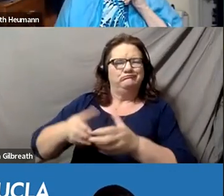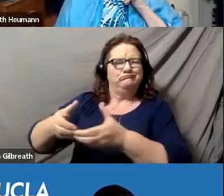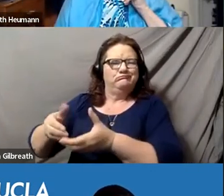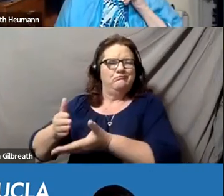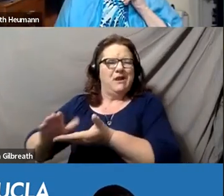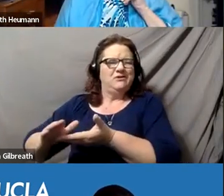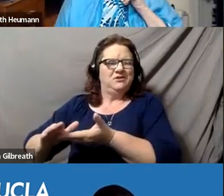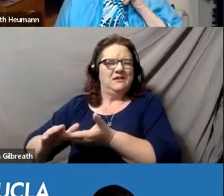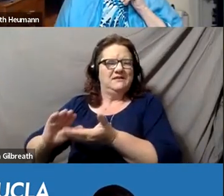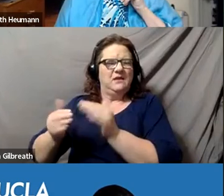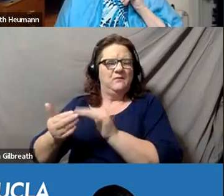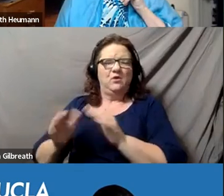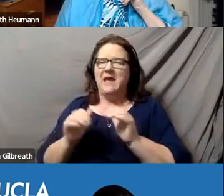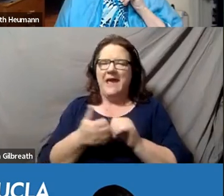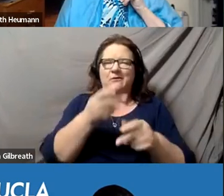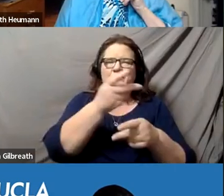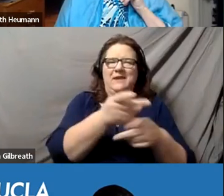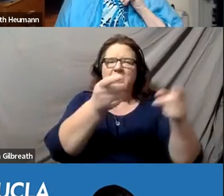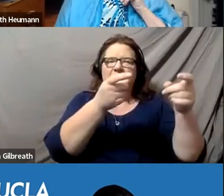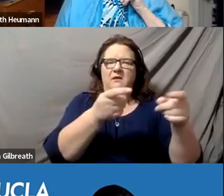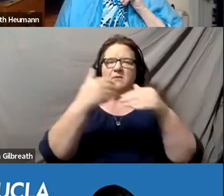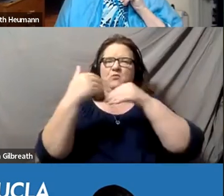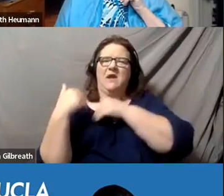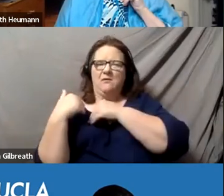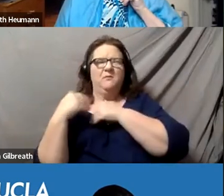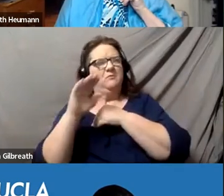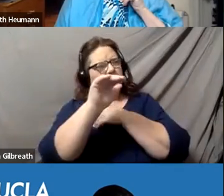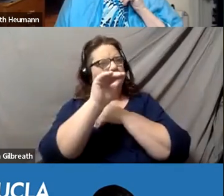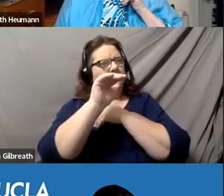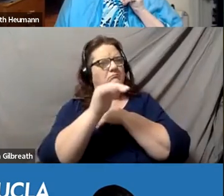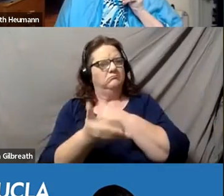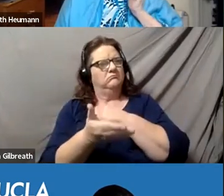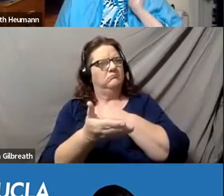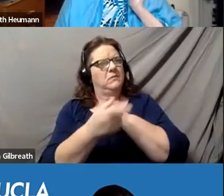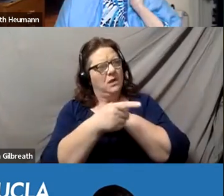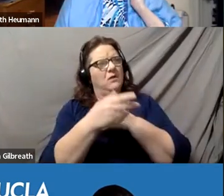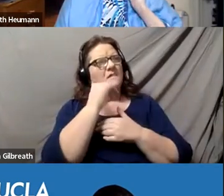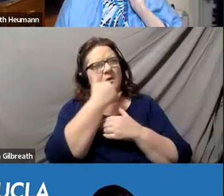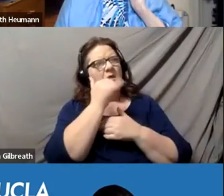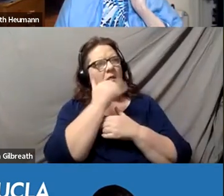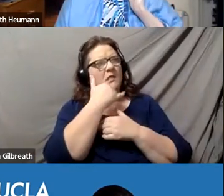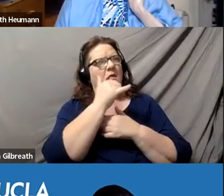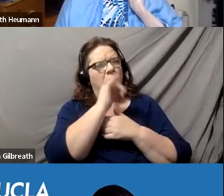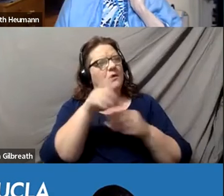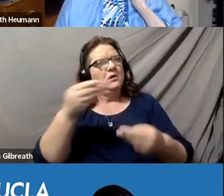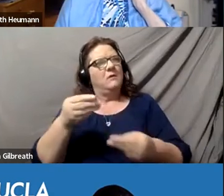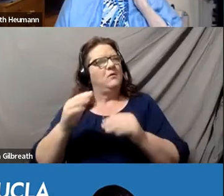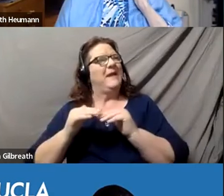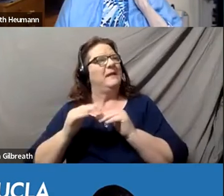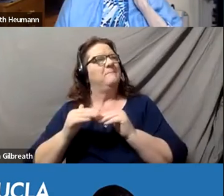How do we keep an administration accountable that continues to fall short of providing the bare minimum of access needs to their students?